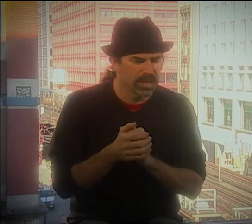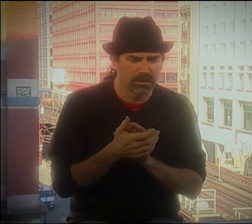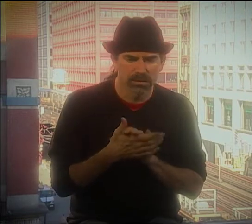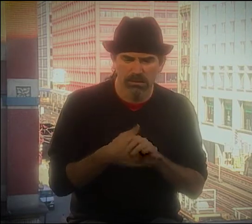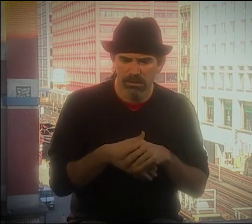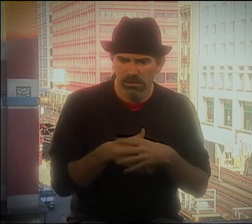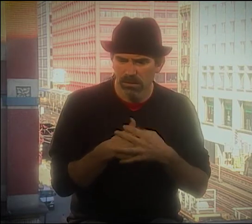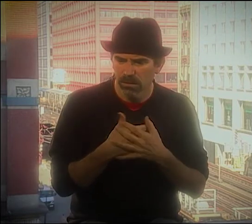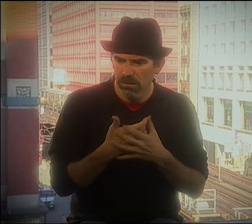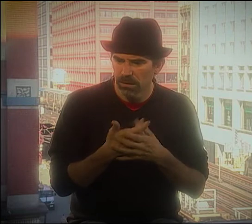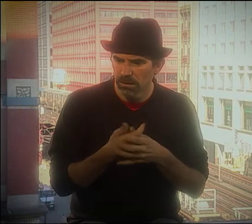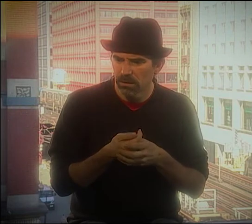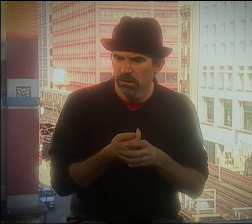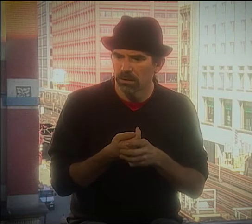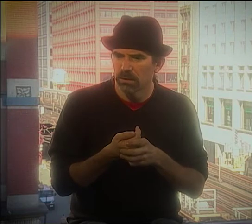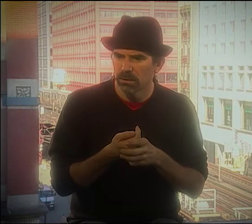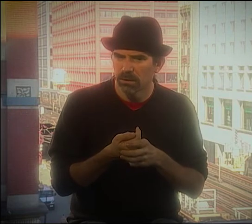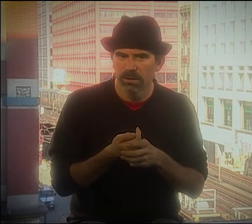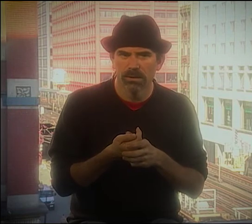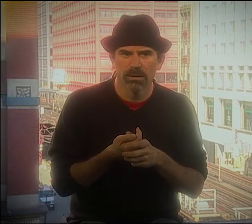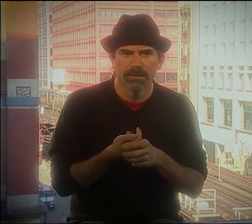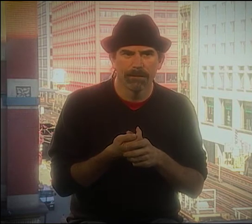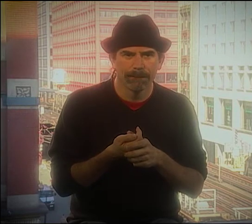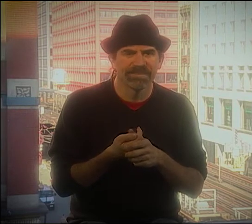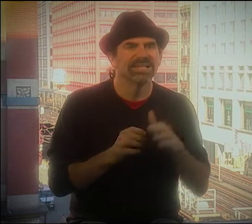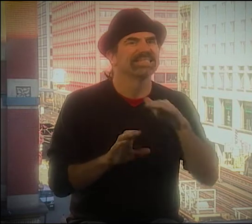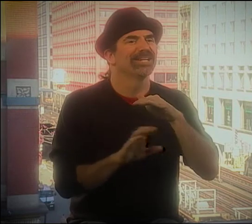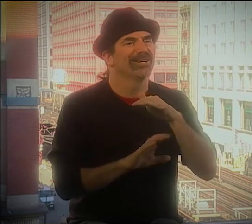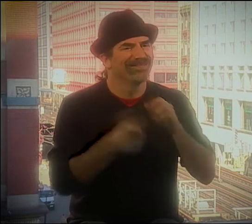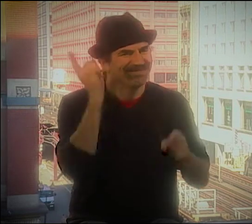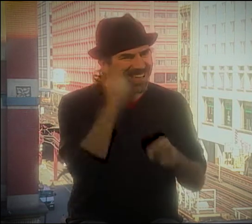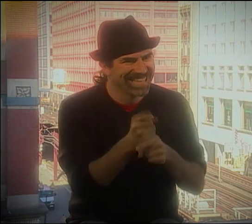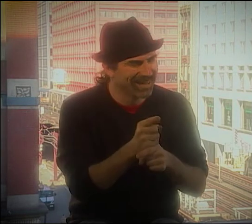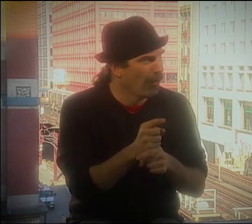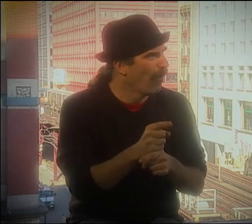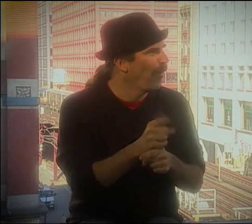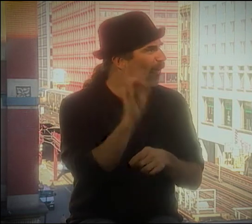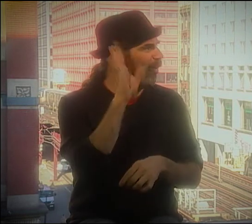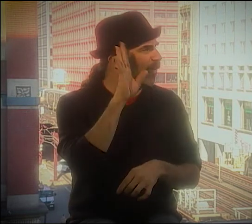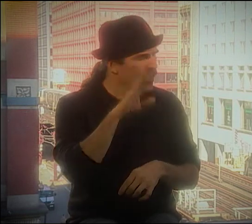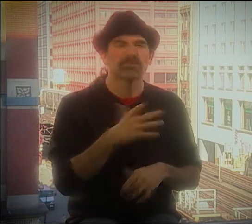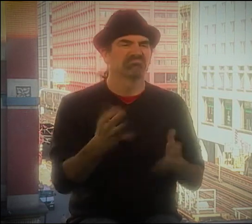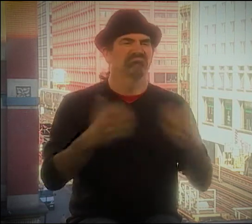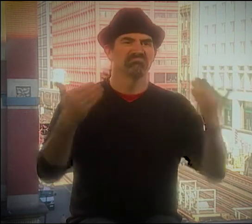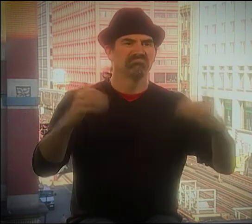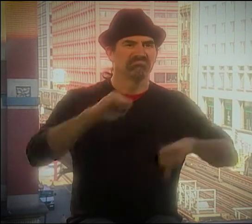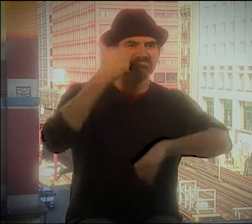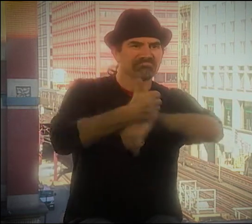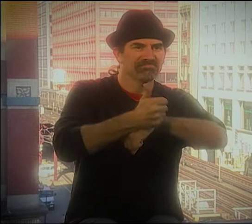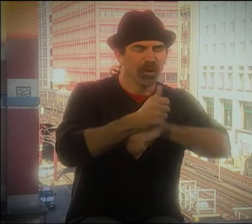BIT OFF OF THAT AND DEVELOP MY OWN WORK AND... YEAH, AND THEN THE CELLAR.